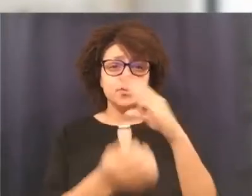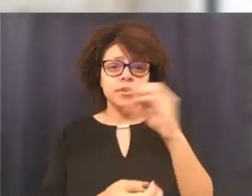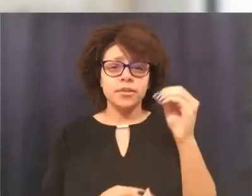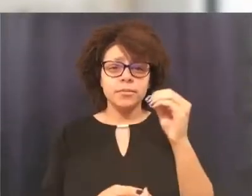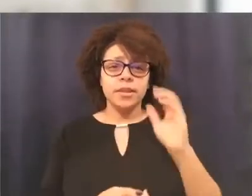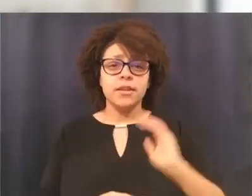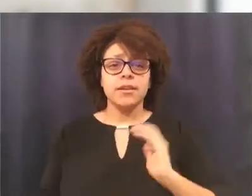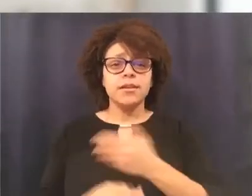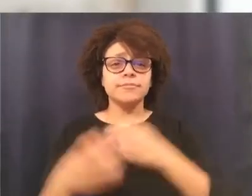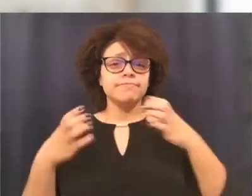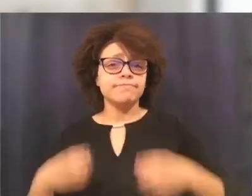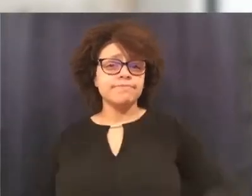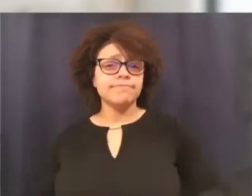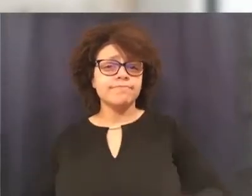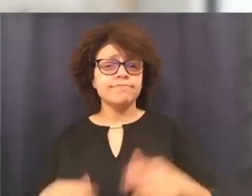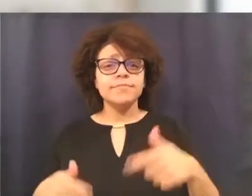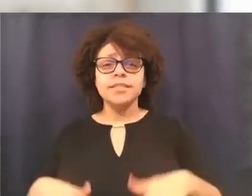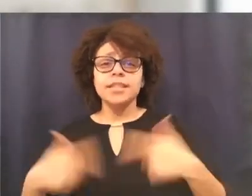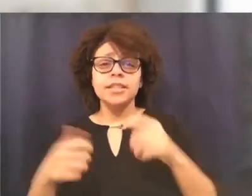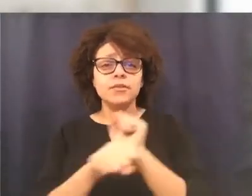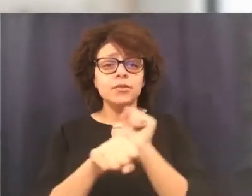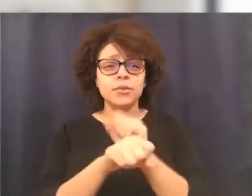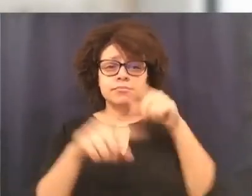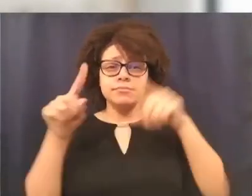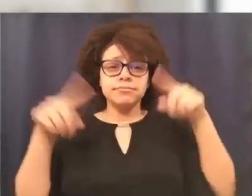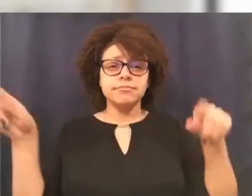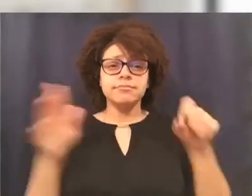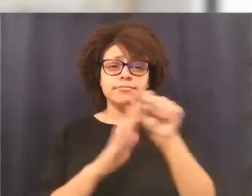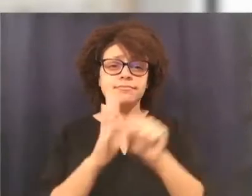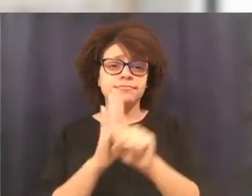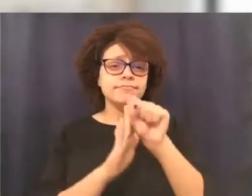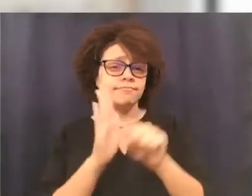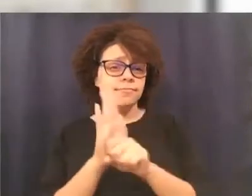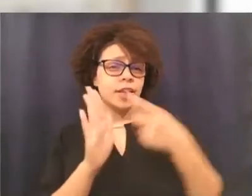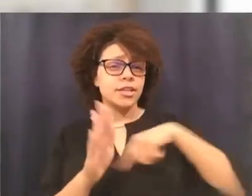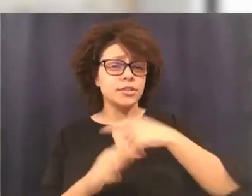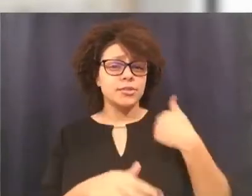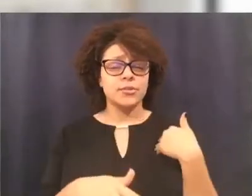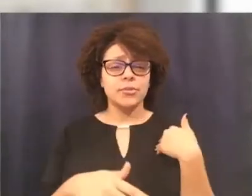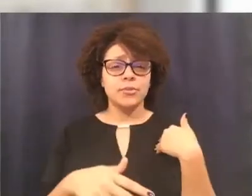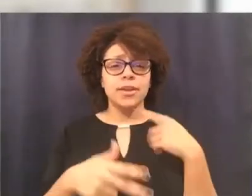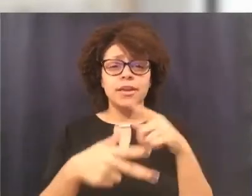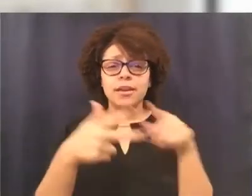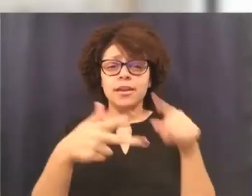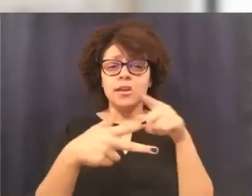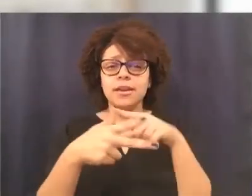conference rooms in multiple locations, an On-Line Repository, virtual scheduling platform